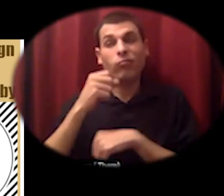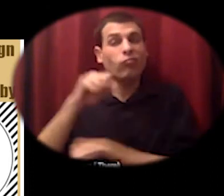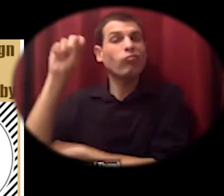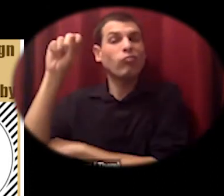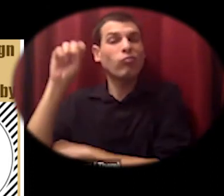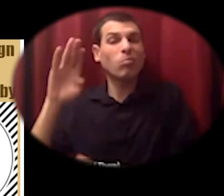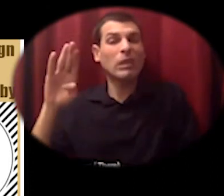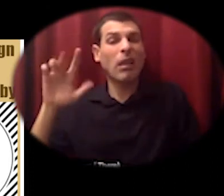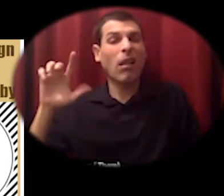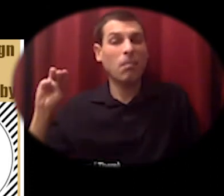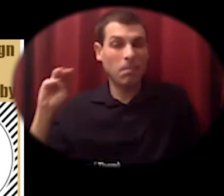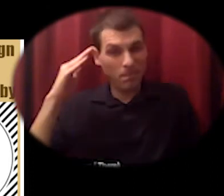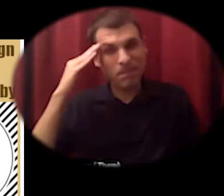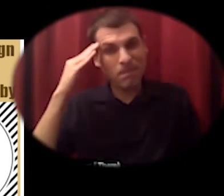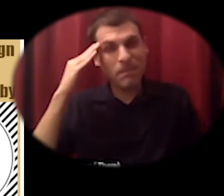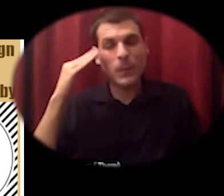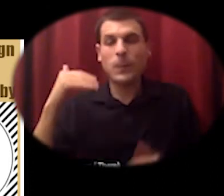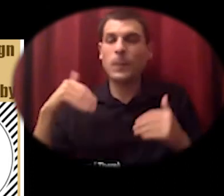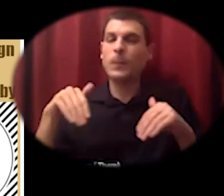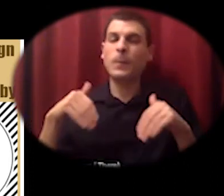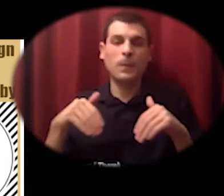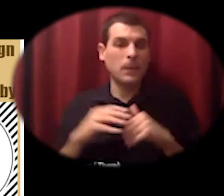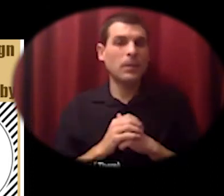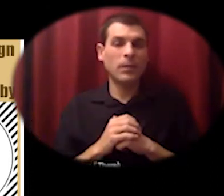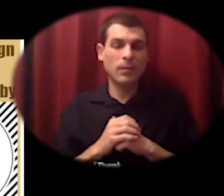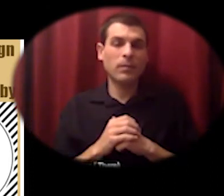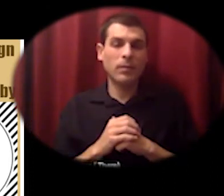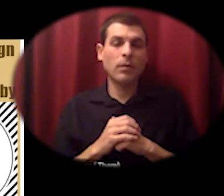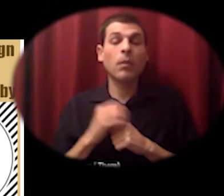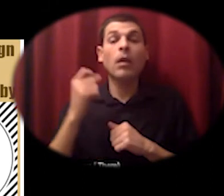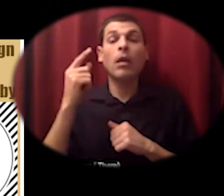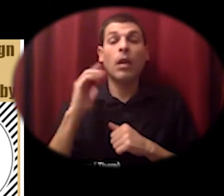so much of what we're going to be learning comes from black and indigenous neighbors